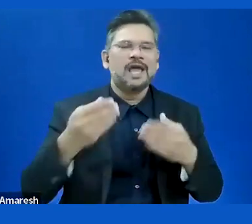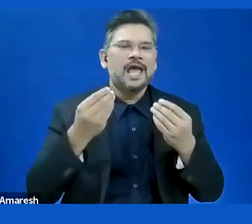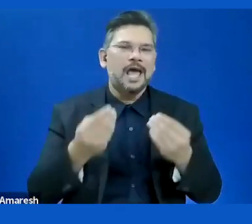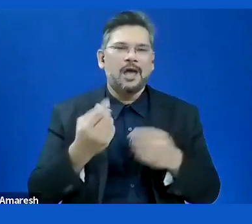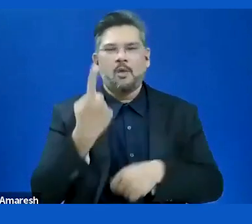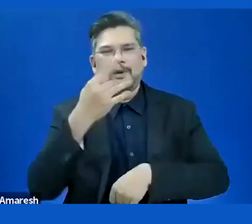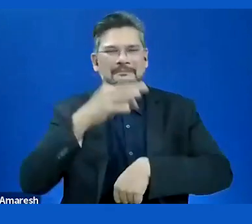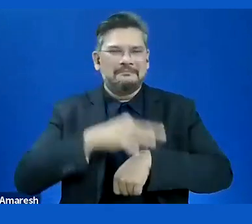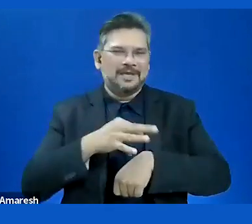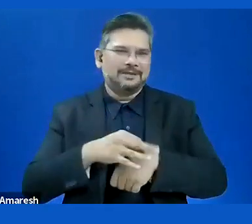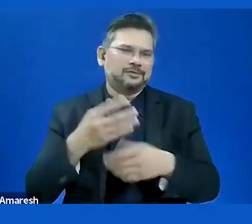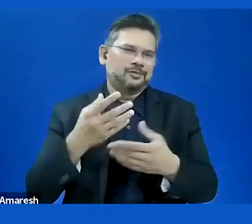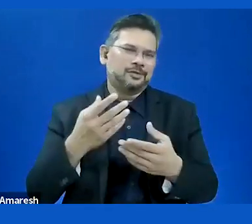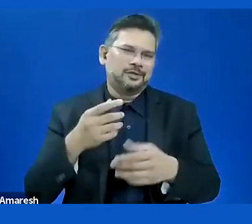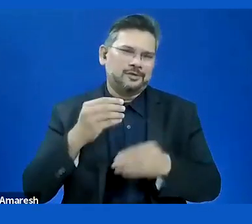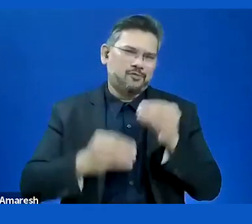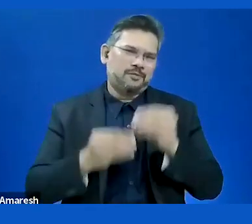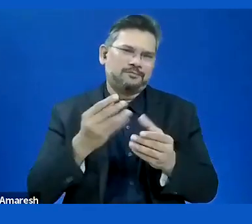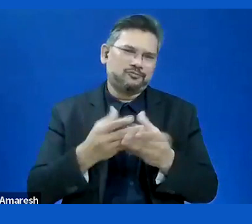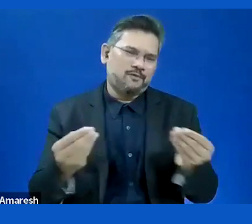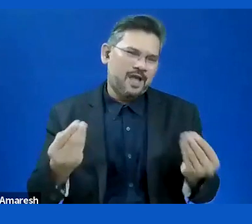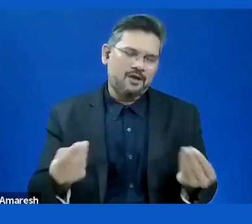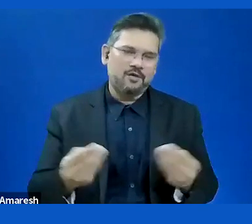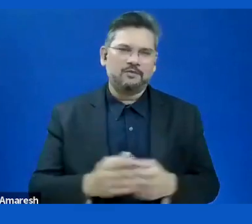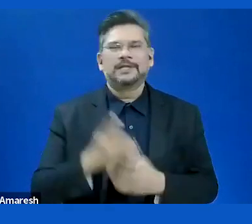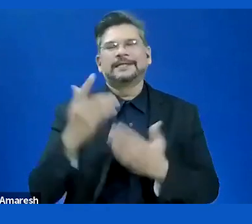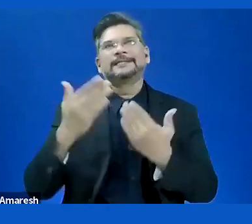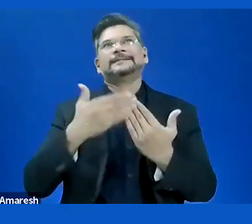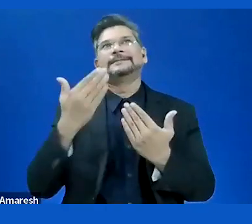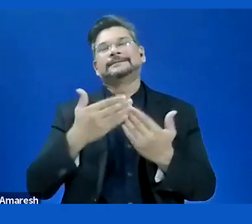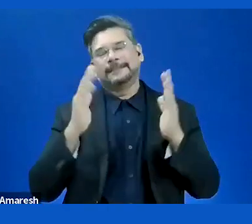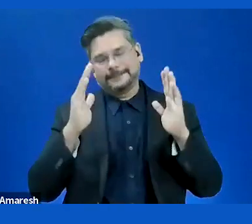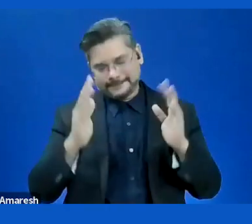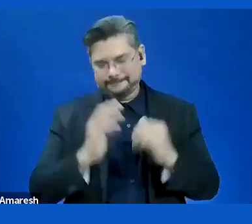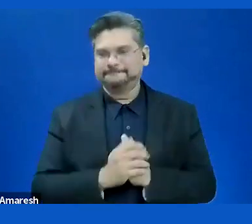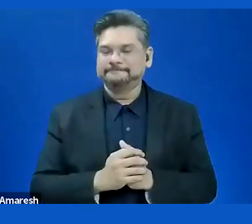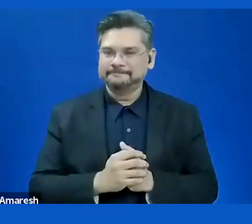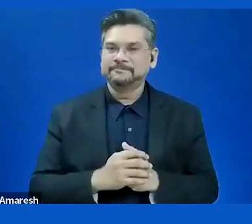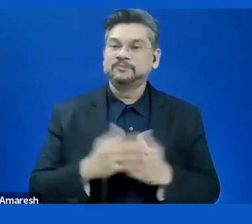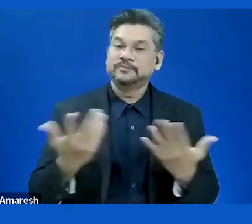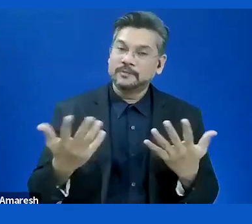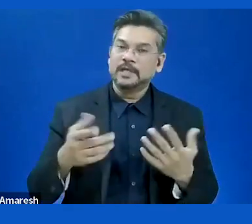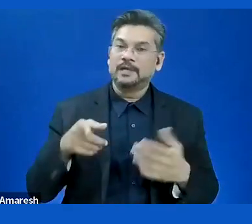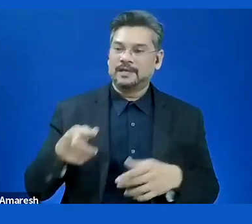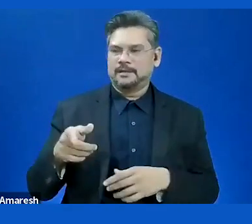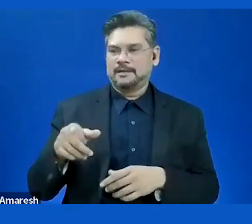Okay, that is easy. The problem you see is there a lack of knowledge of how to contact